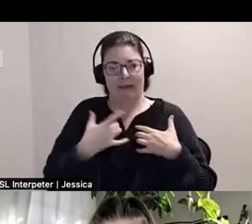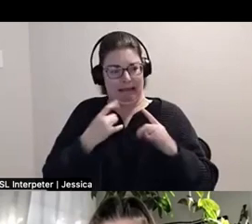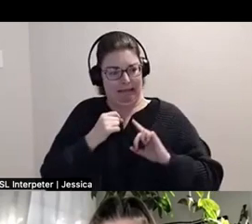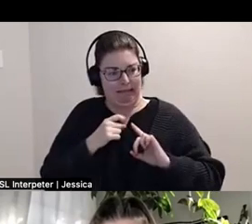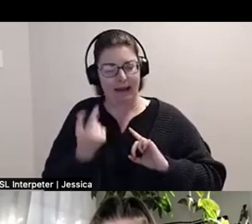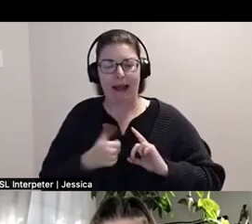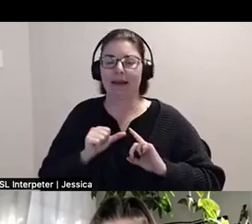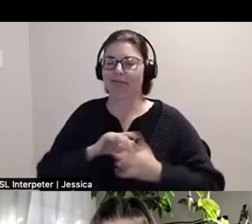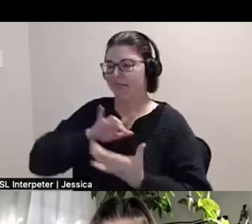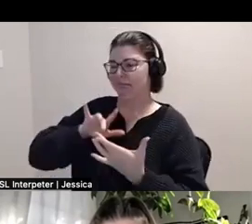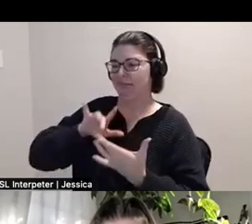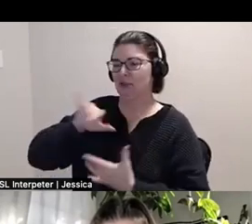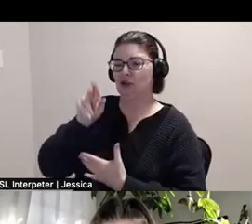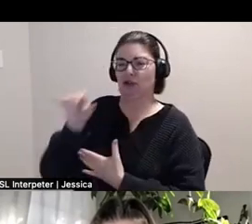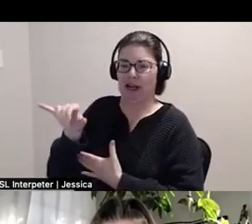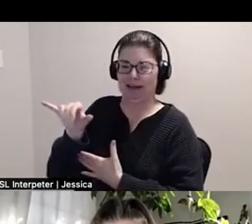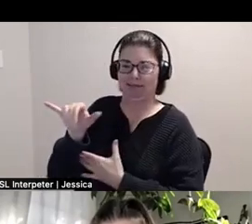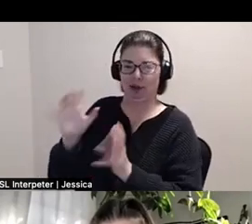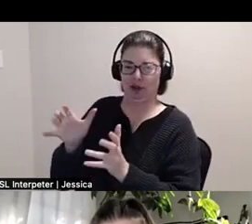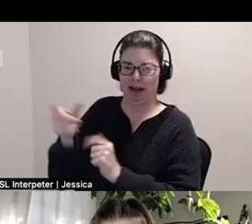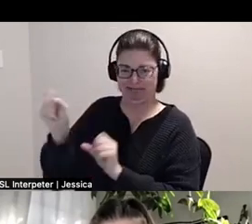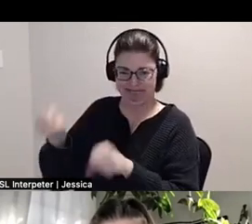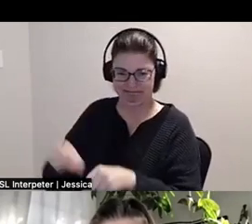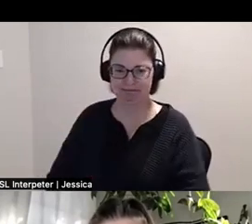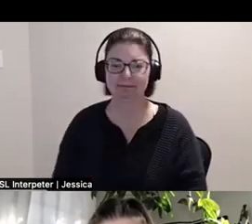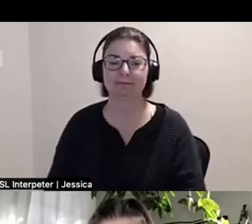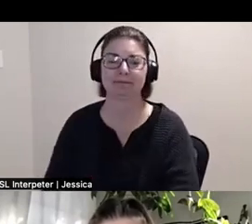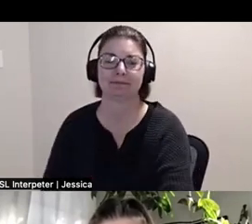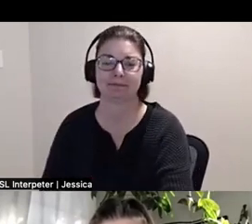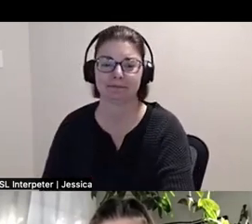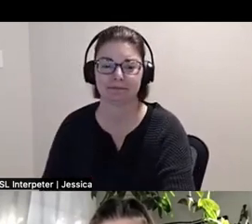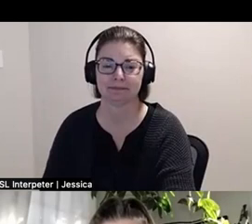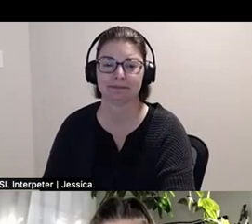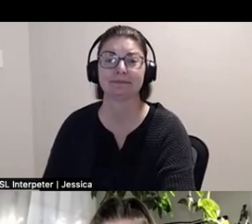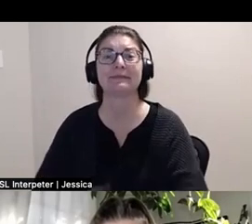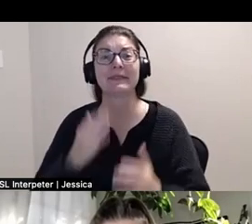So thanks everybody for joining us, I just wanted to through the bios of the artists